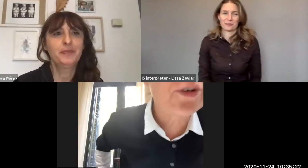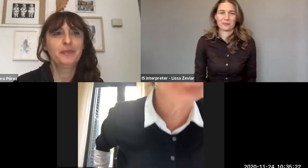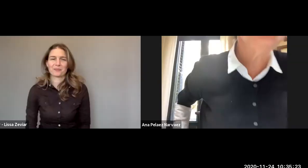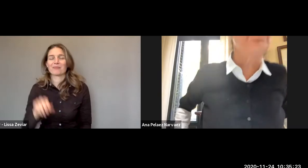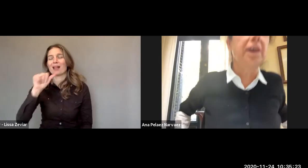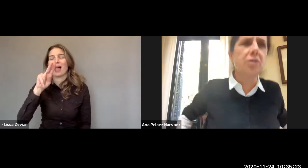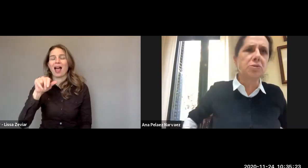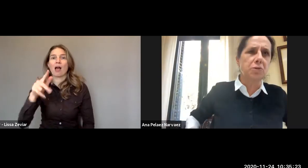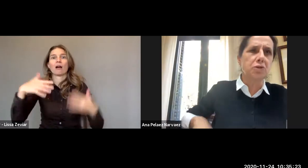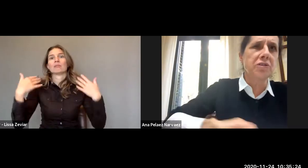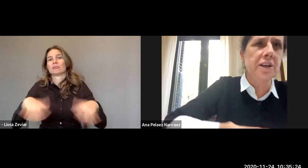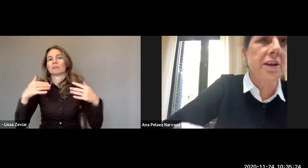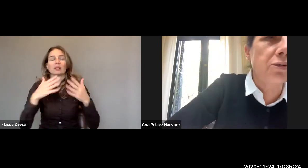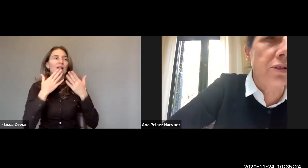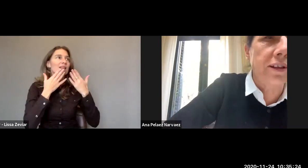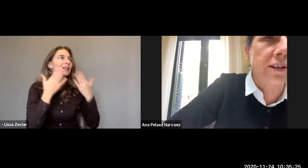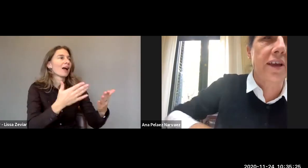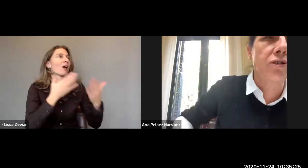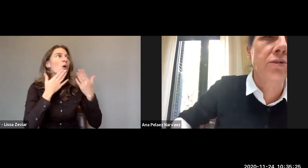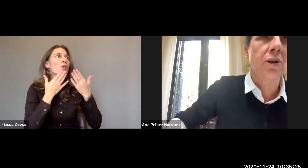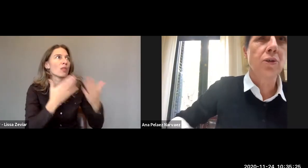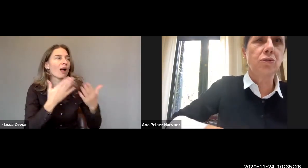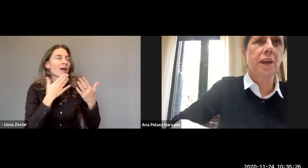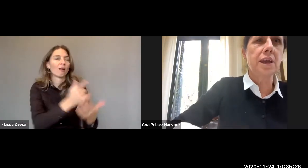for this great contribution here to the discussion today.